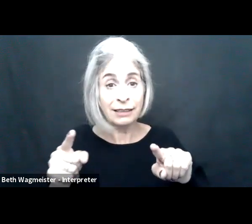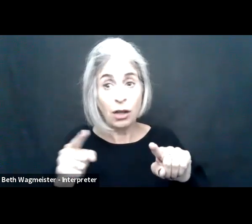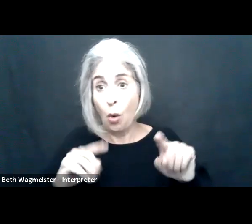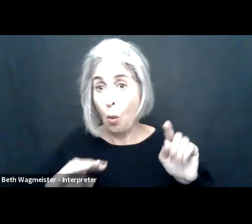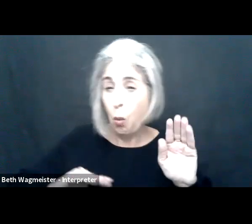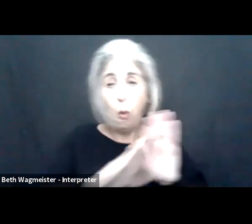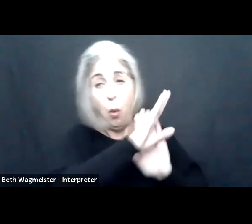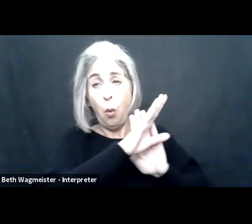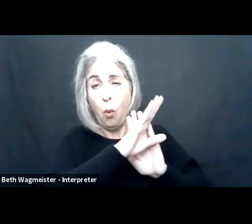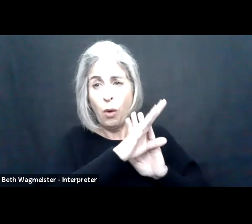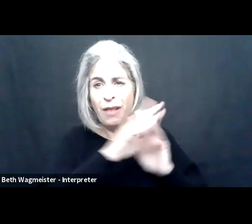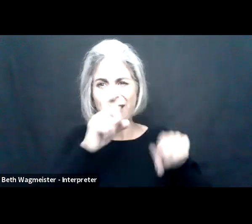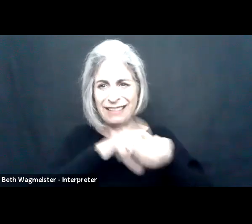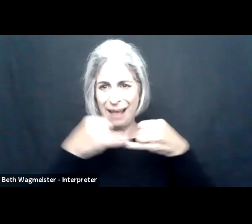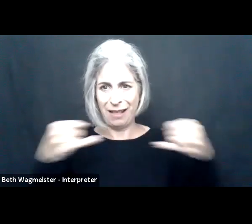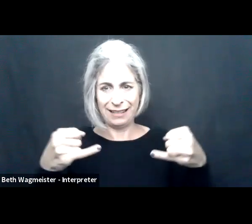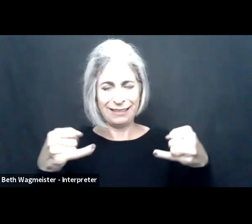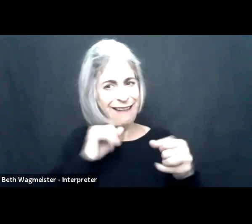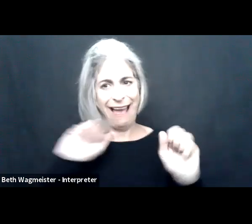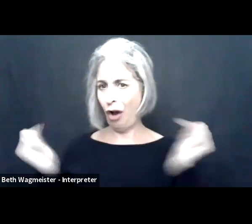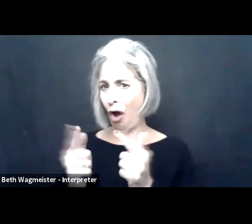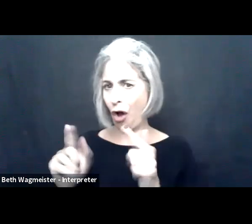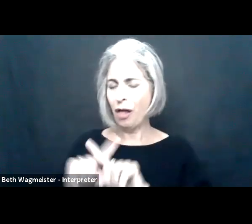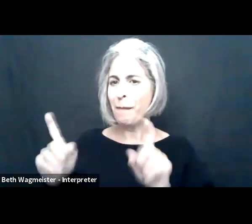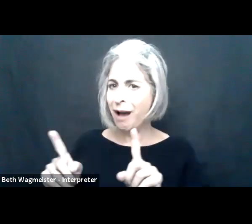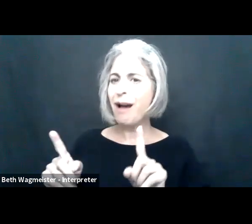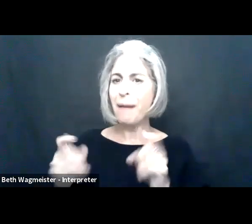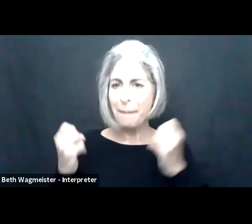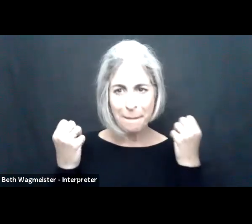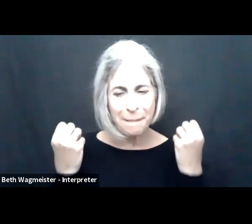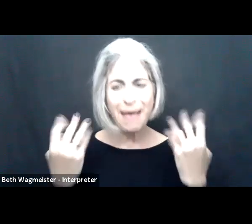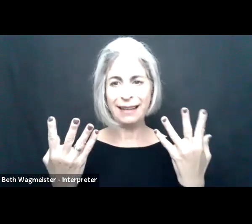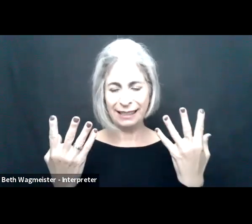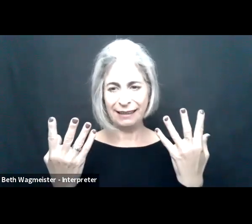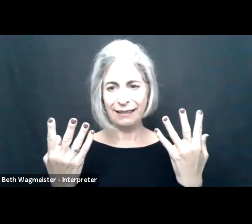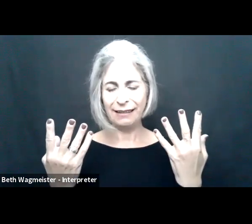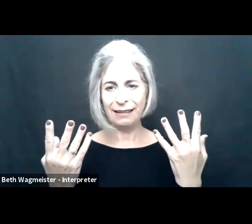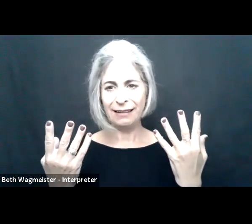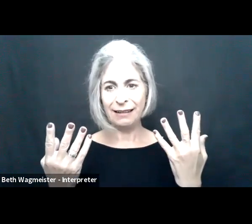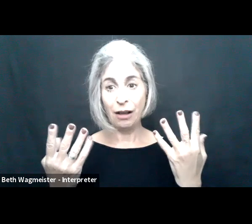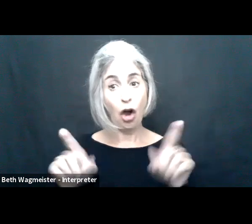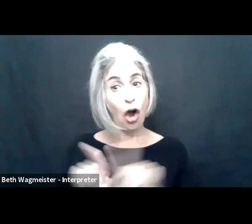liberal ambitious and theoretical, but all of a sudden -- little bit ambitious